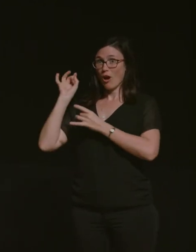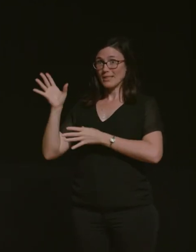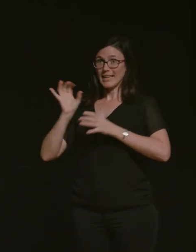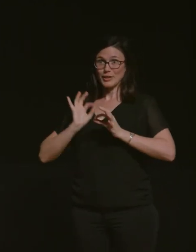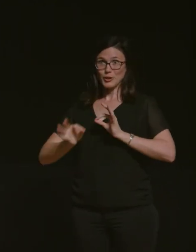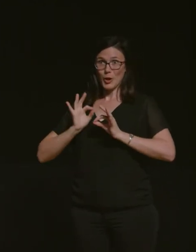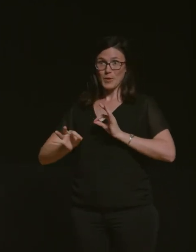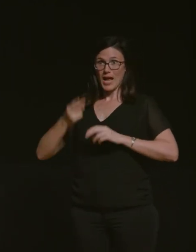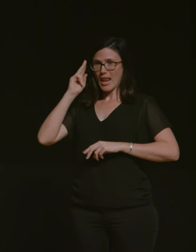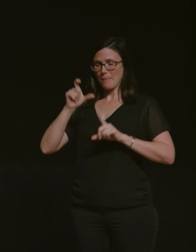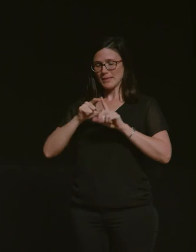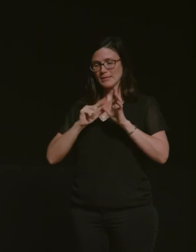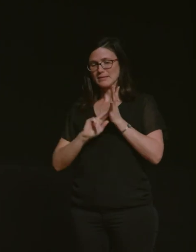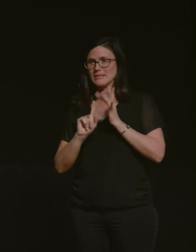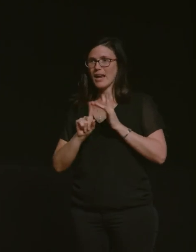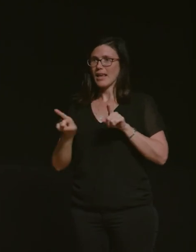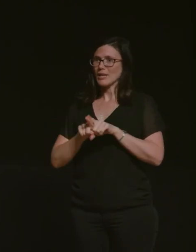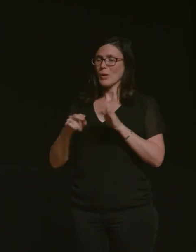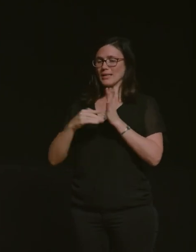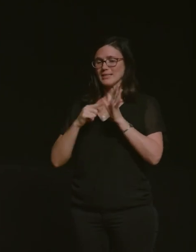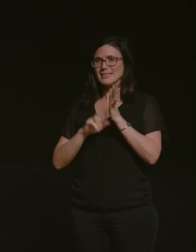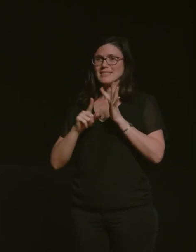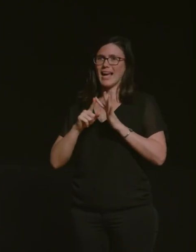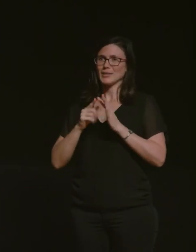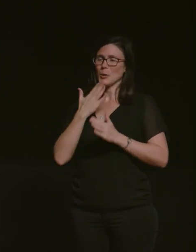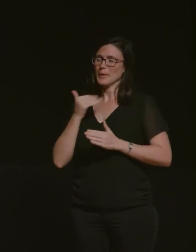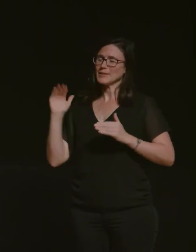this is danielle and you'll also see zayn so if you could give them a big round of applause